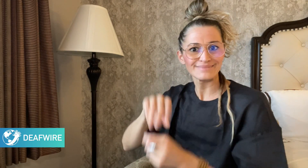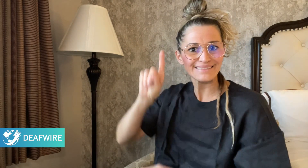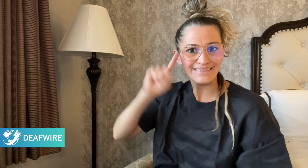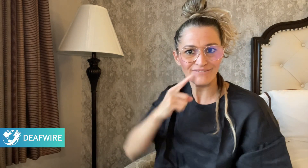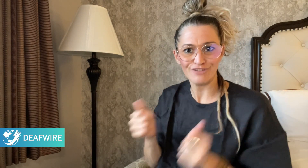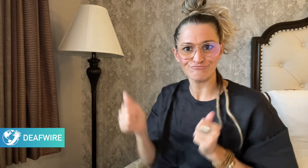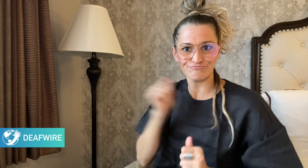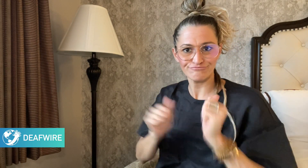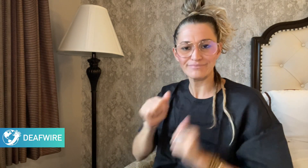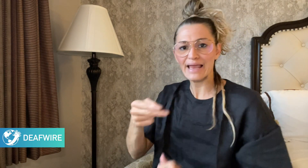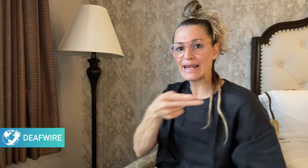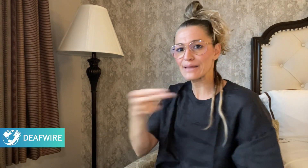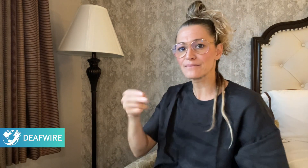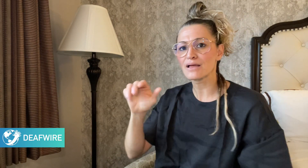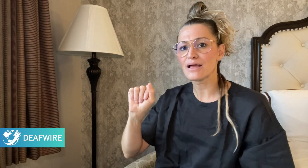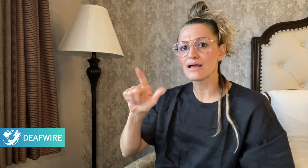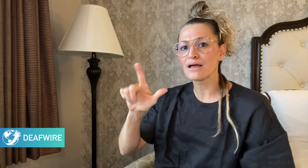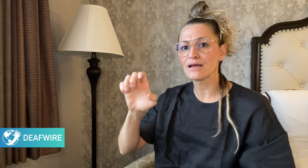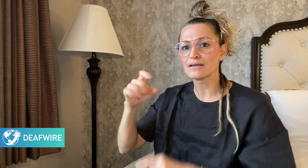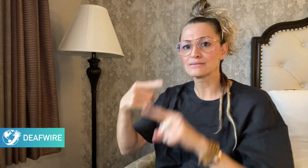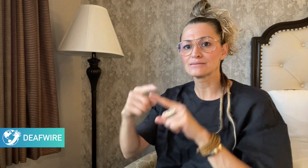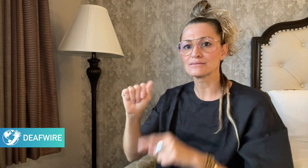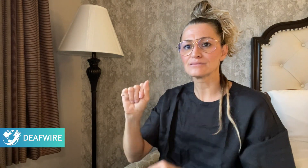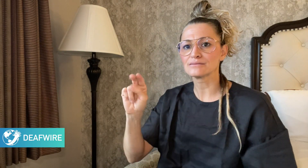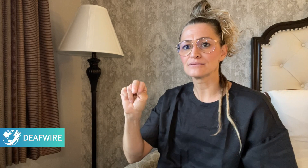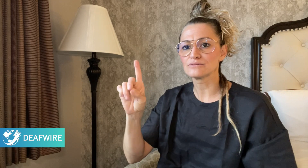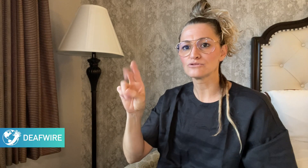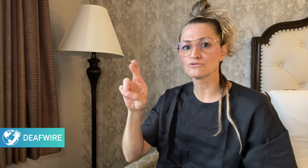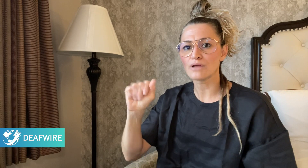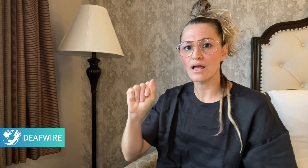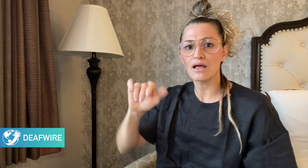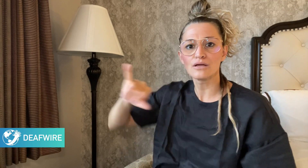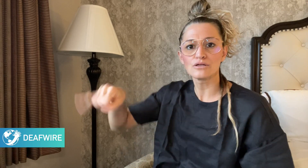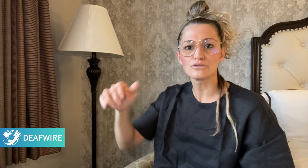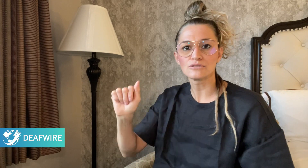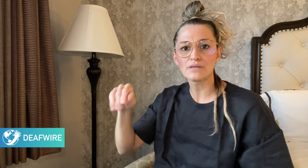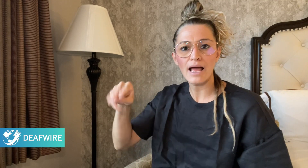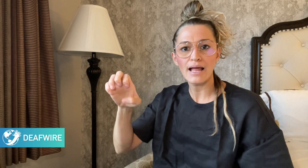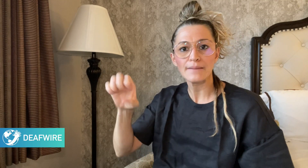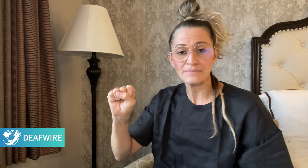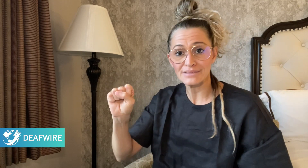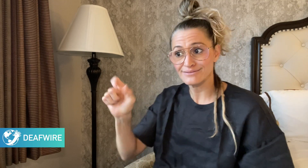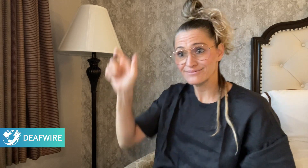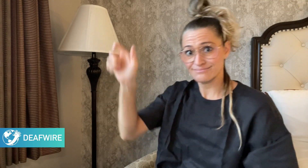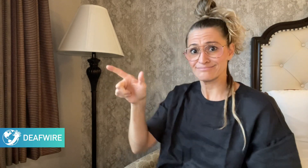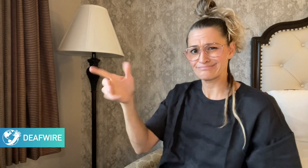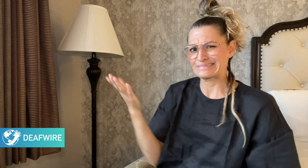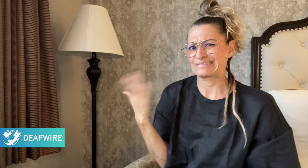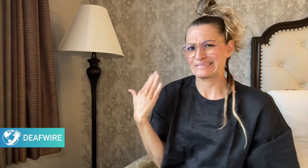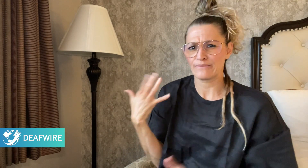Alexandra James. She previously starred in BBC